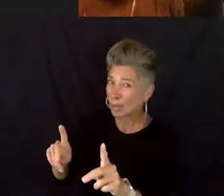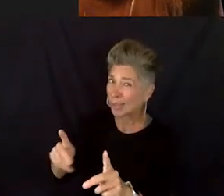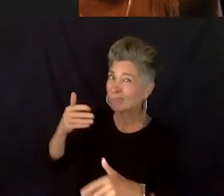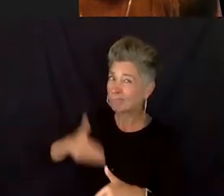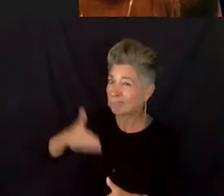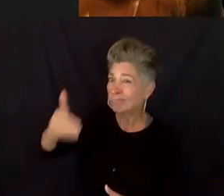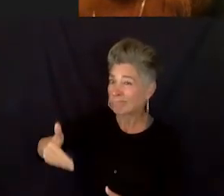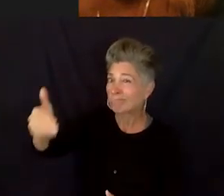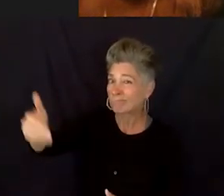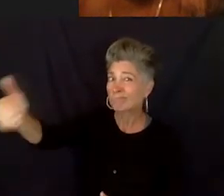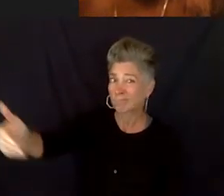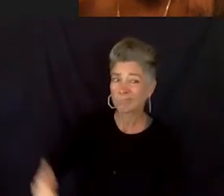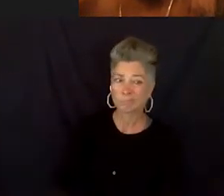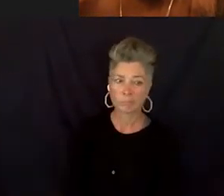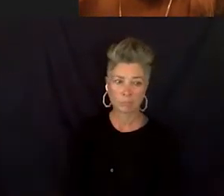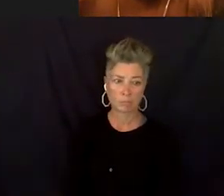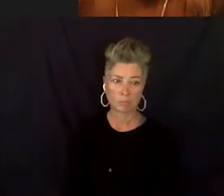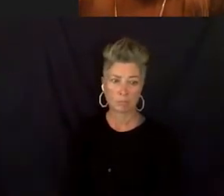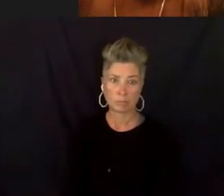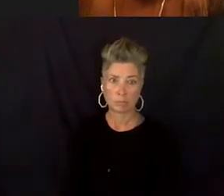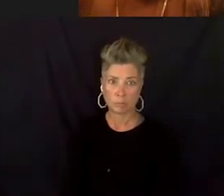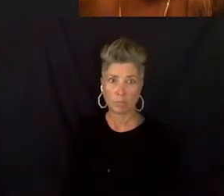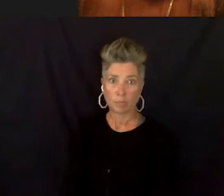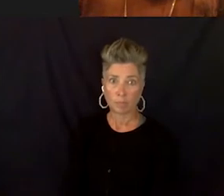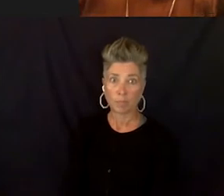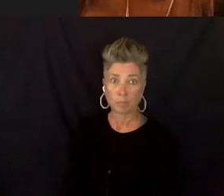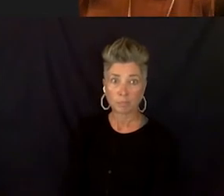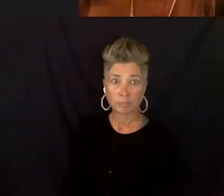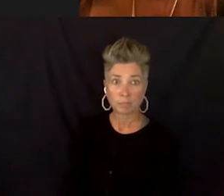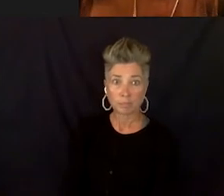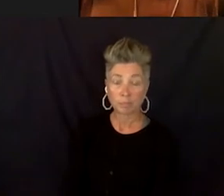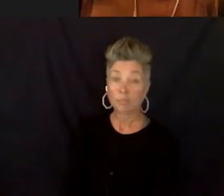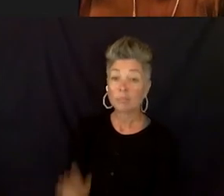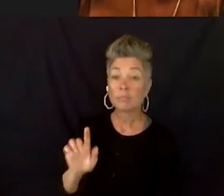That's true. I'm not the nicest but I'm fair.